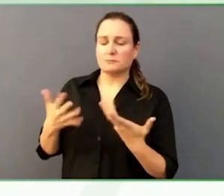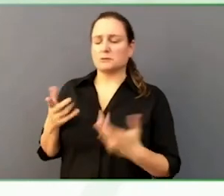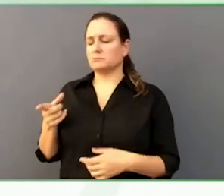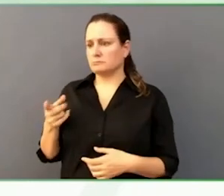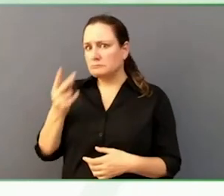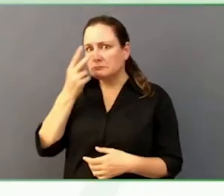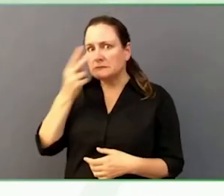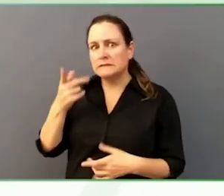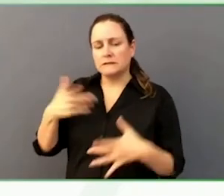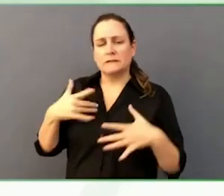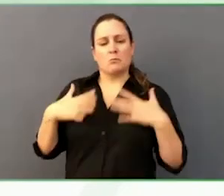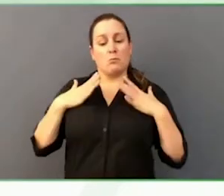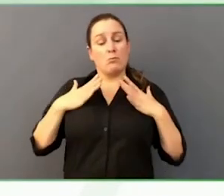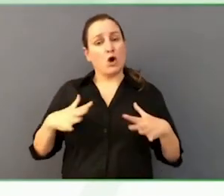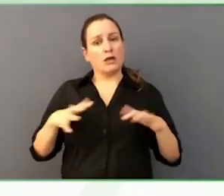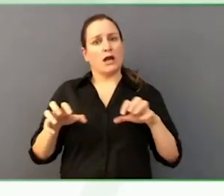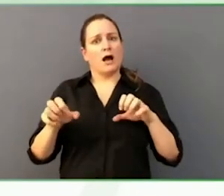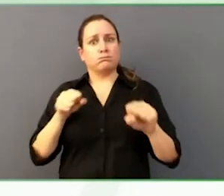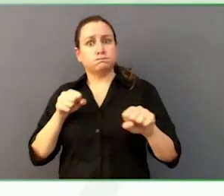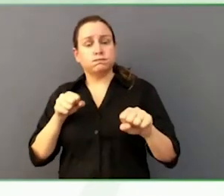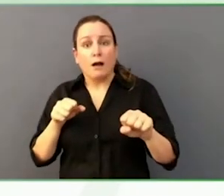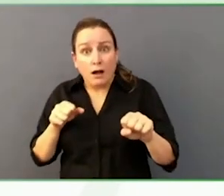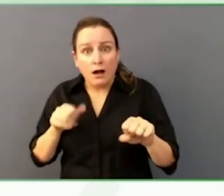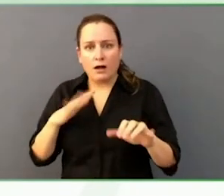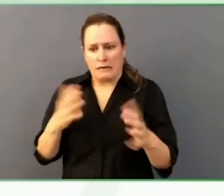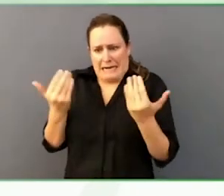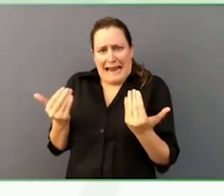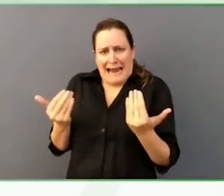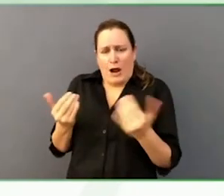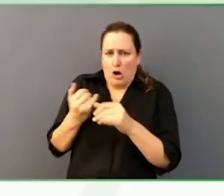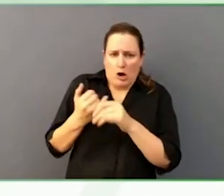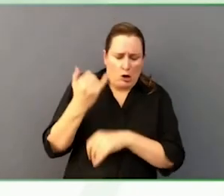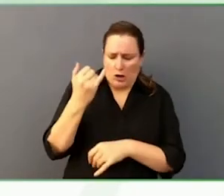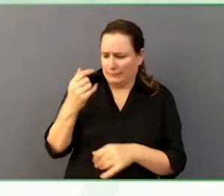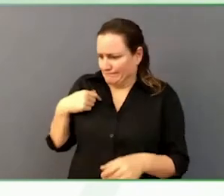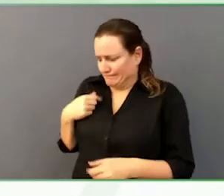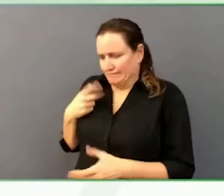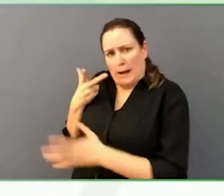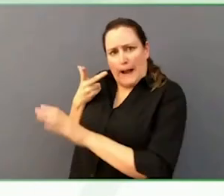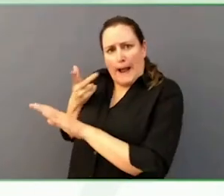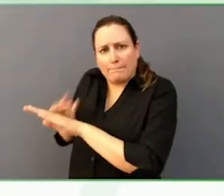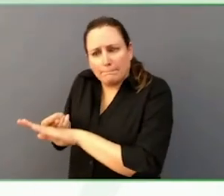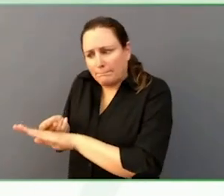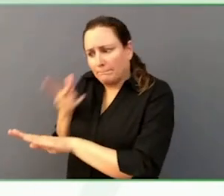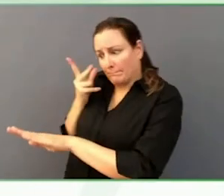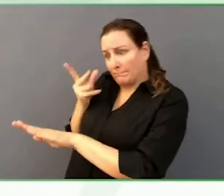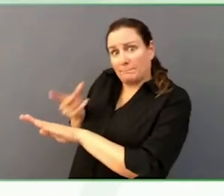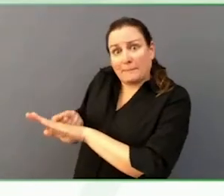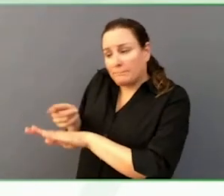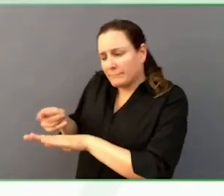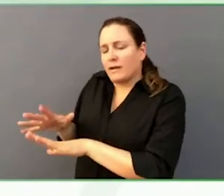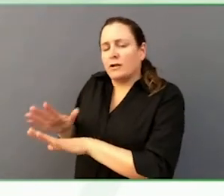So in the midst of this very medical environment, this man is